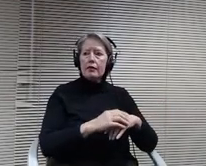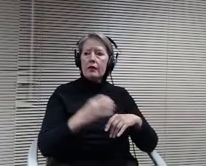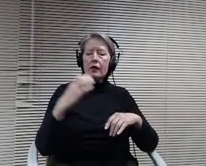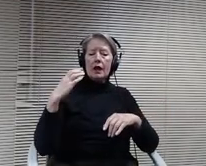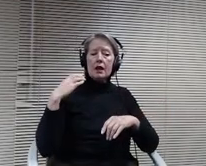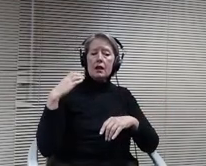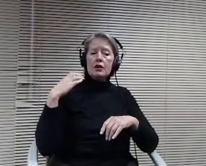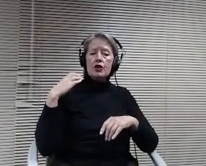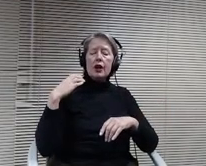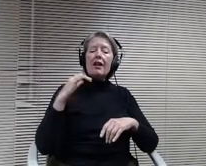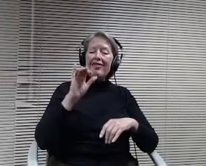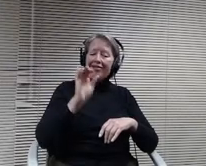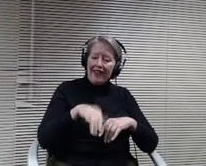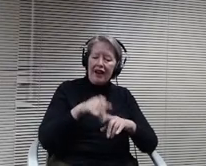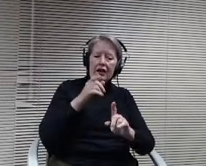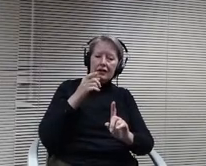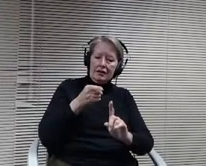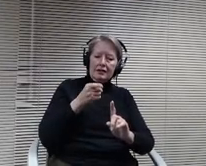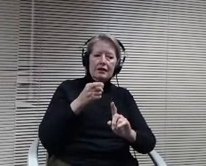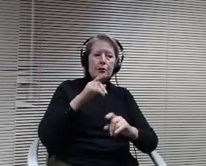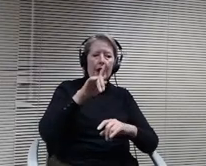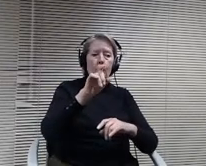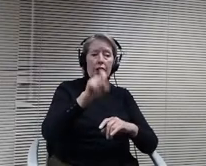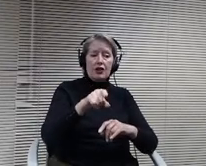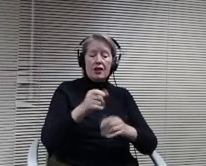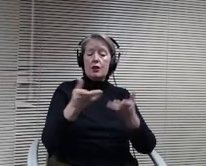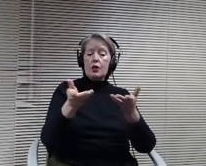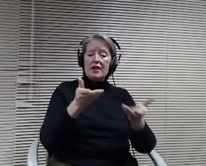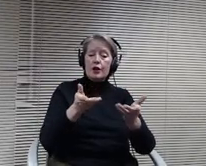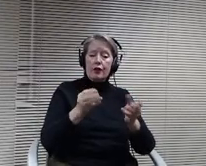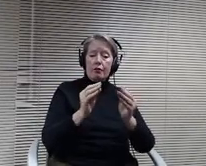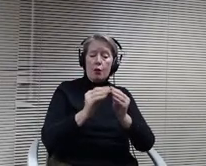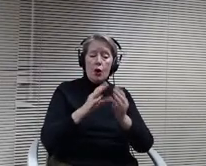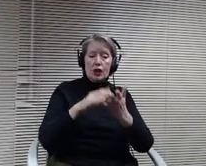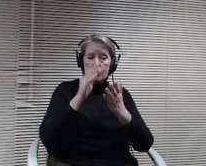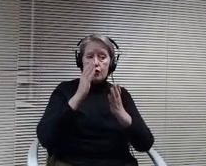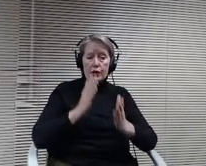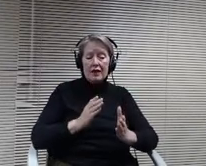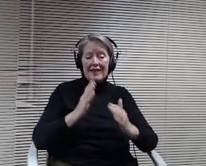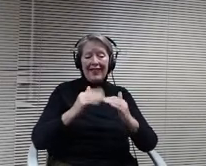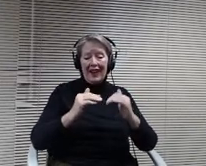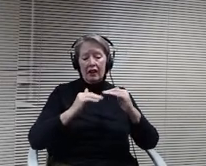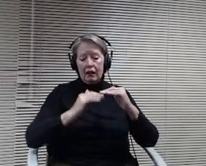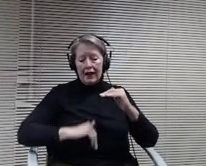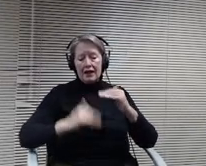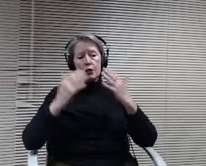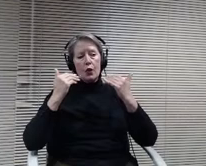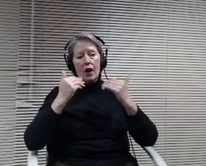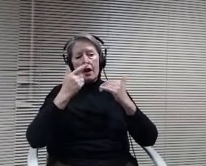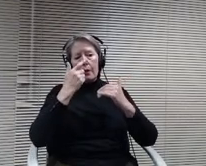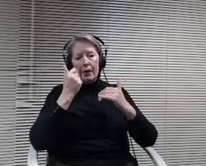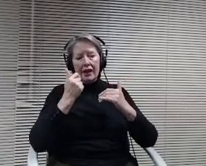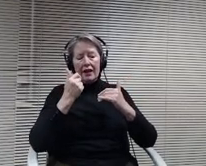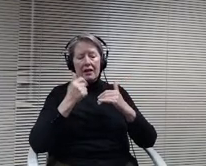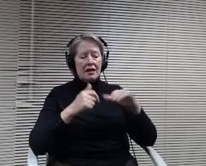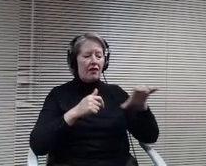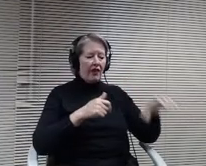be able to serve more students, potentially than less because of the proximity because of the space, and that's that's a huge